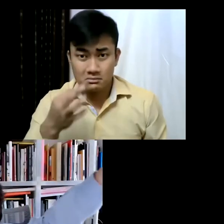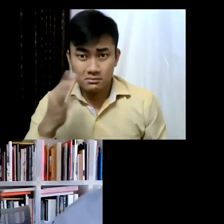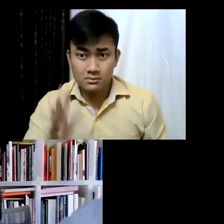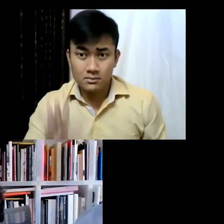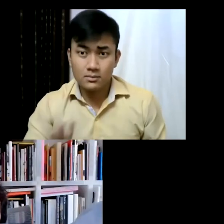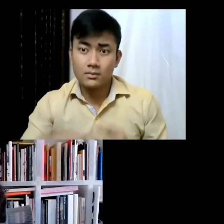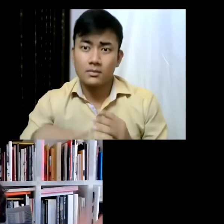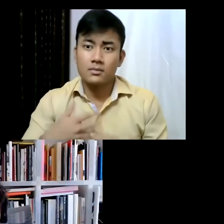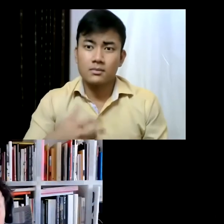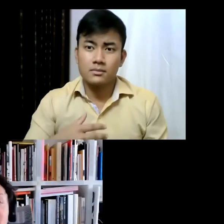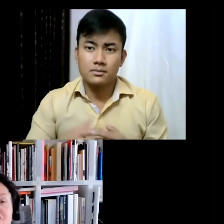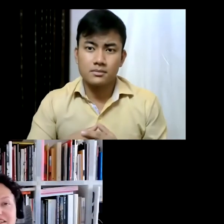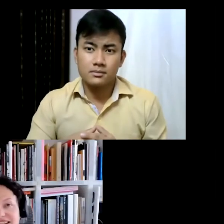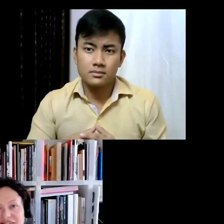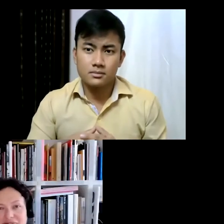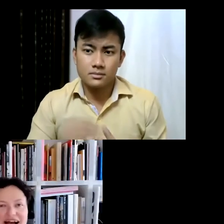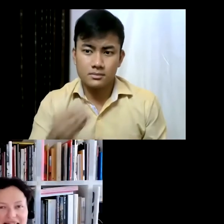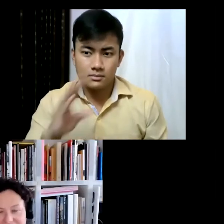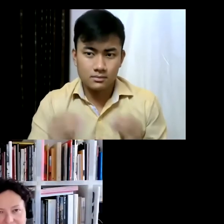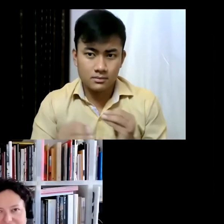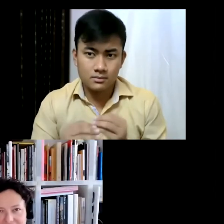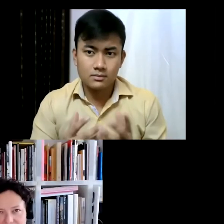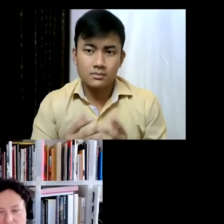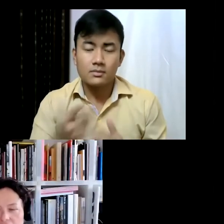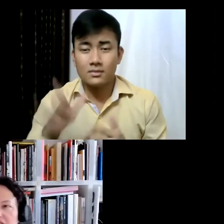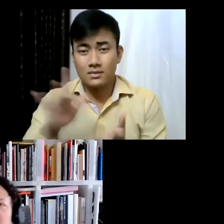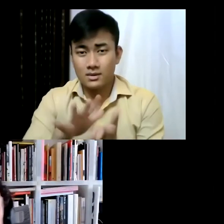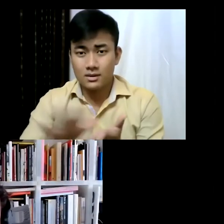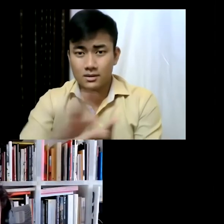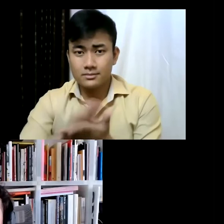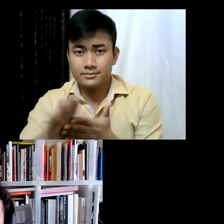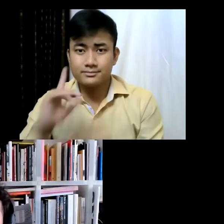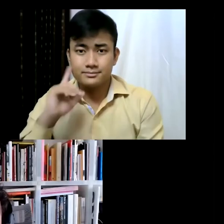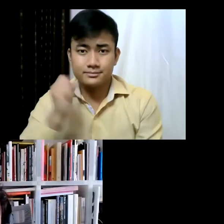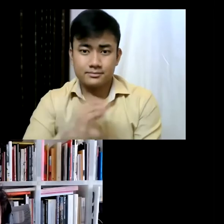you actually... I could literally see from the High Line, except that now it's gone. But...